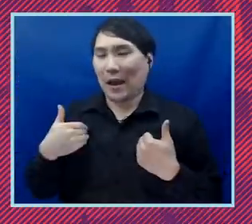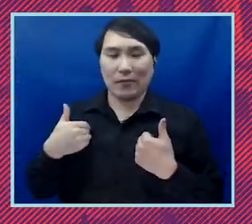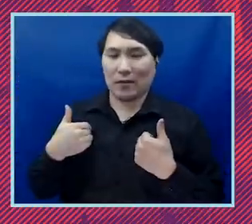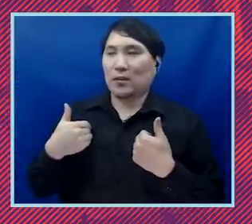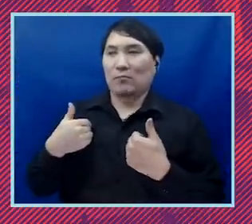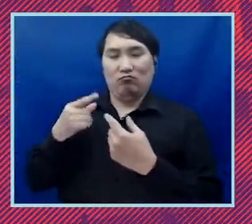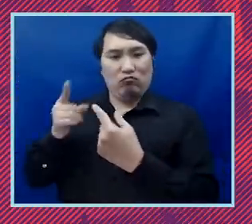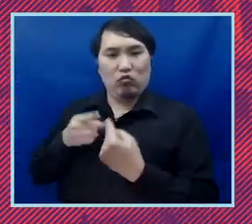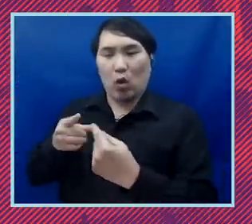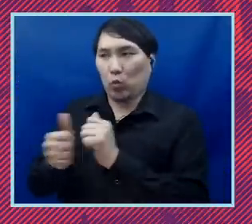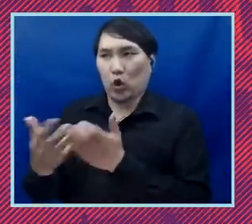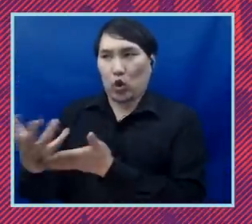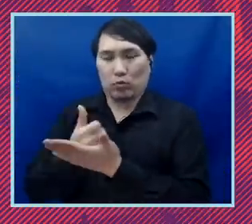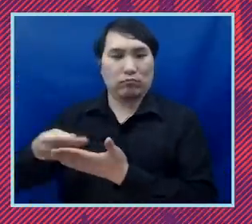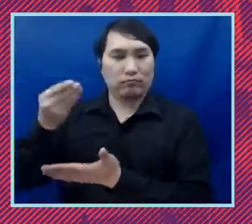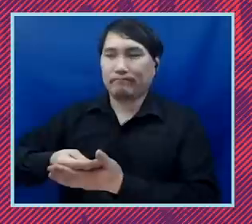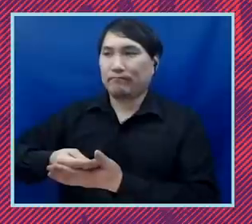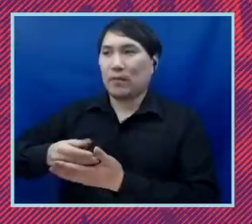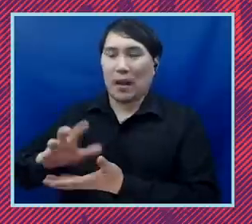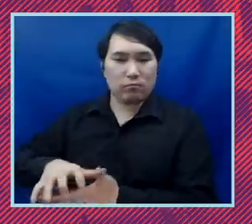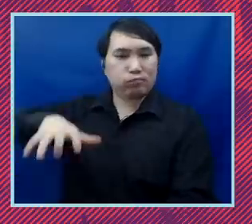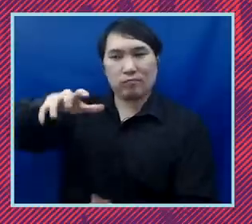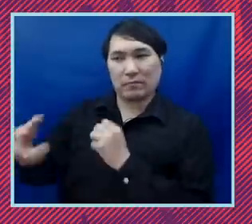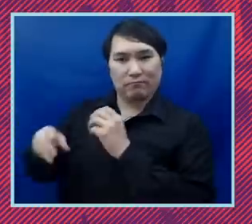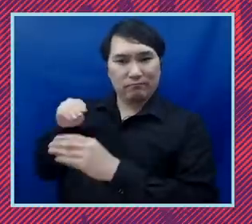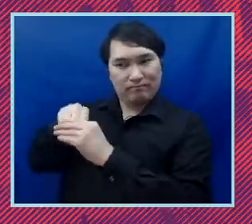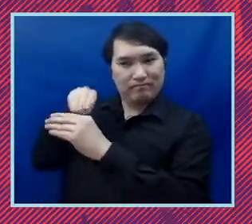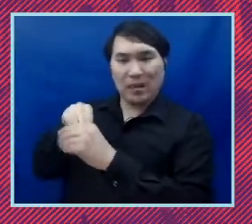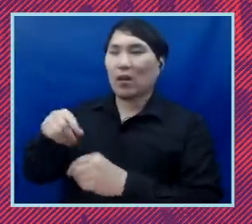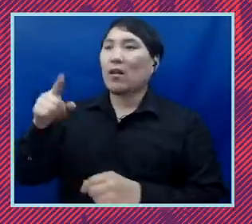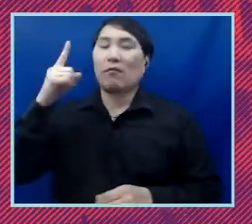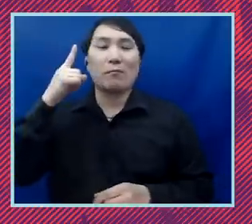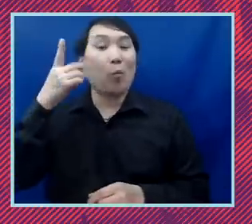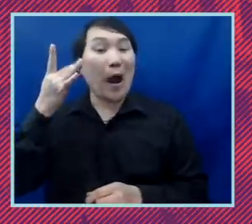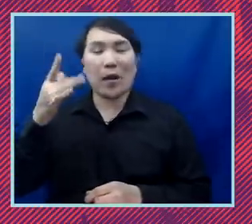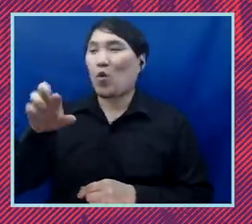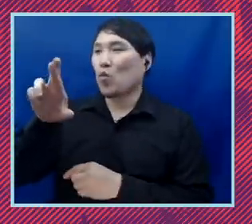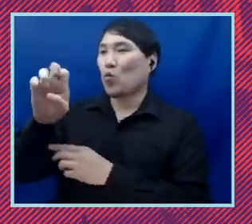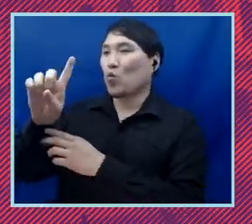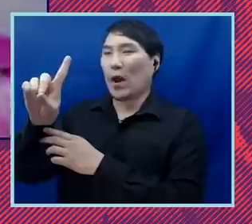policies like um we think about major government programs that excluded black americans i'll give